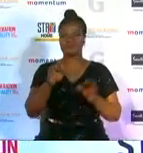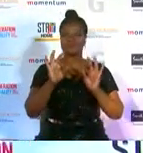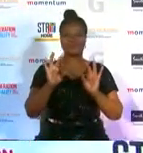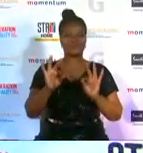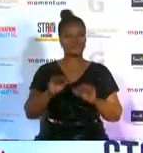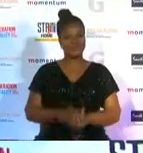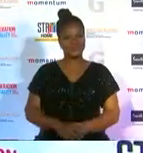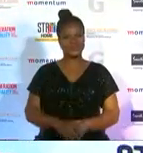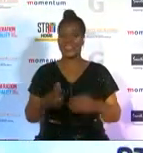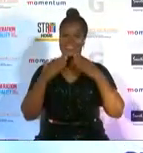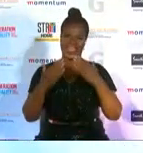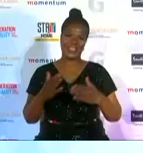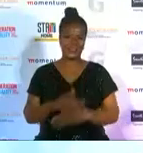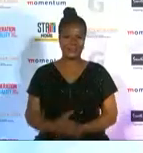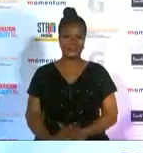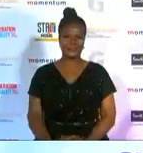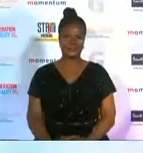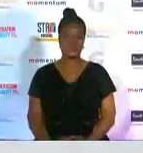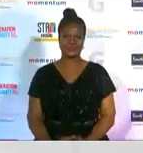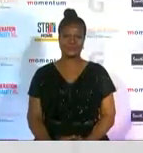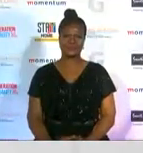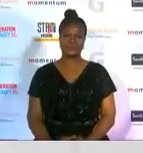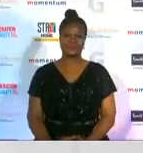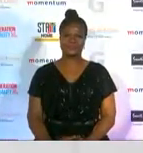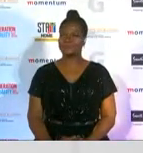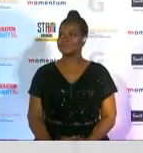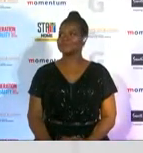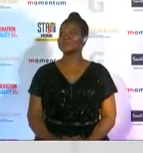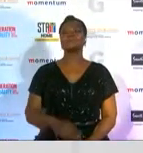thank you so much definitely i agree with you there